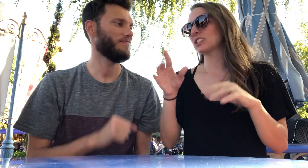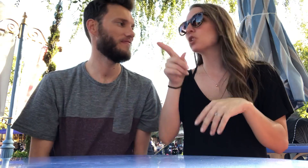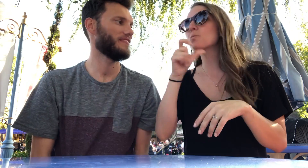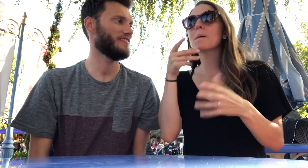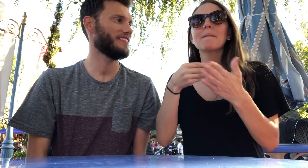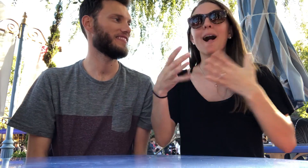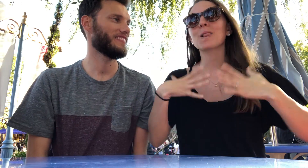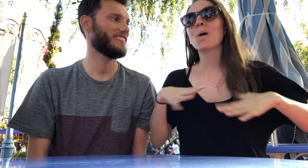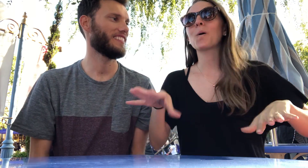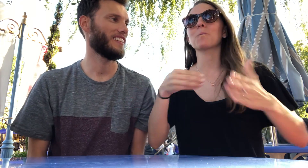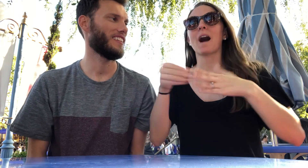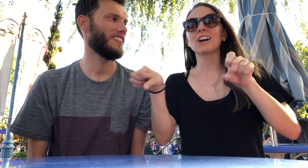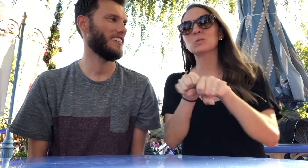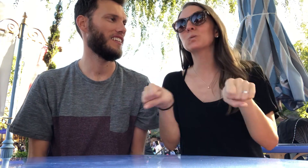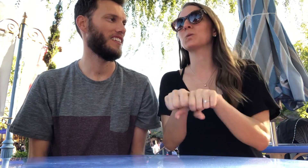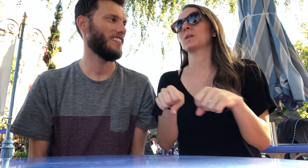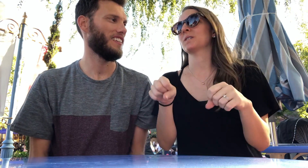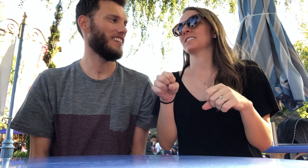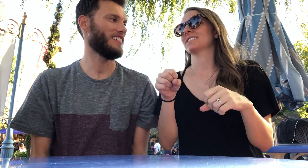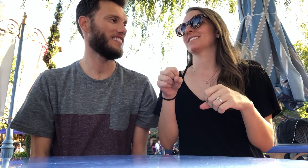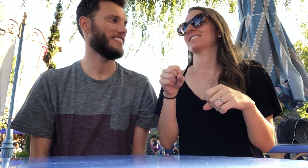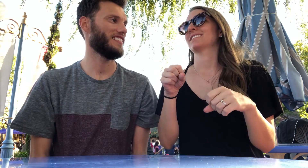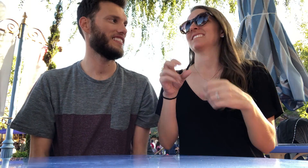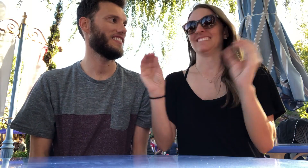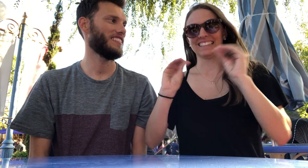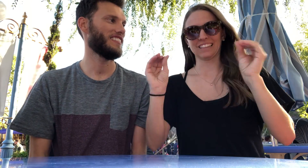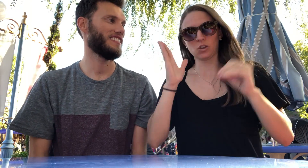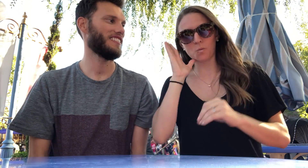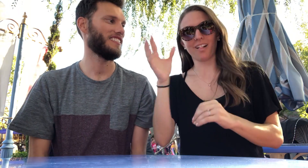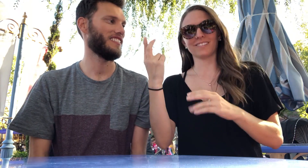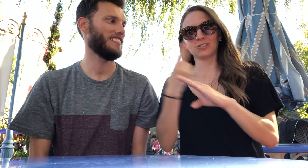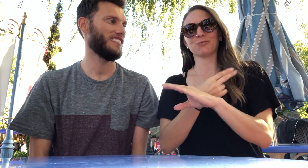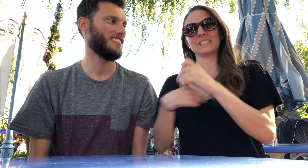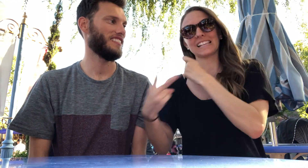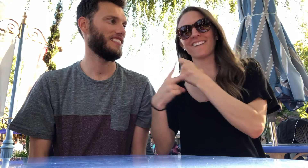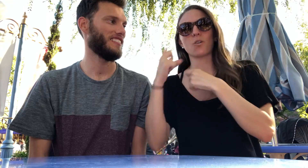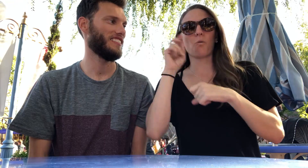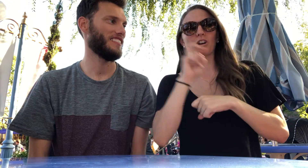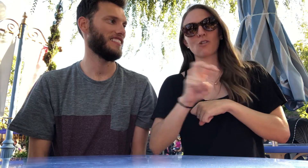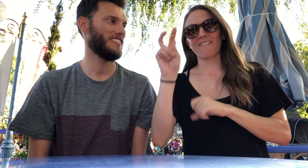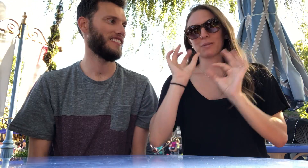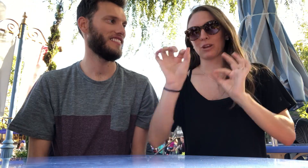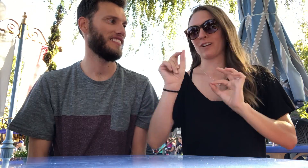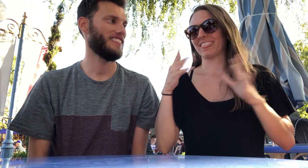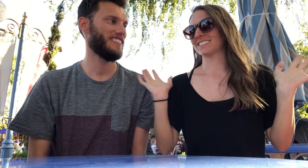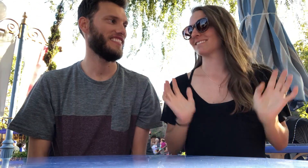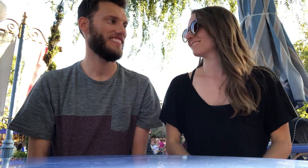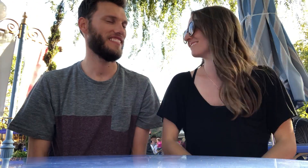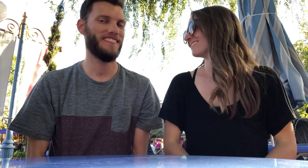You wouldn't buy clothes or shoes. You would save it or use it to travel.